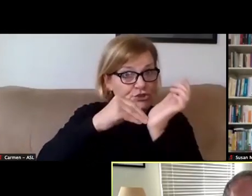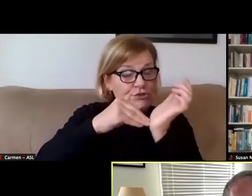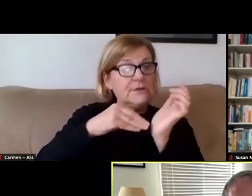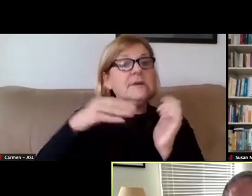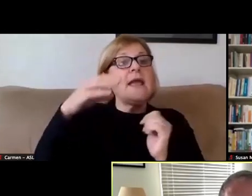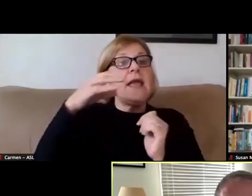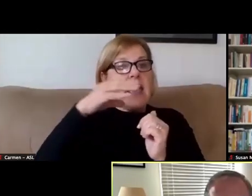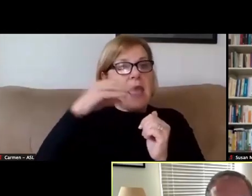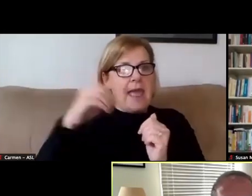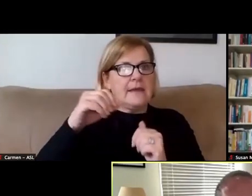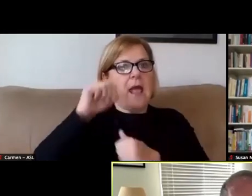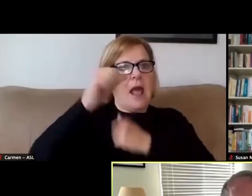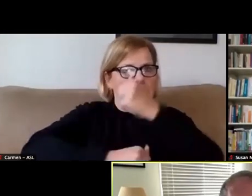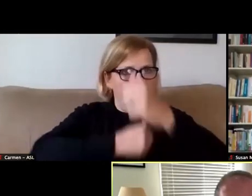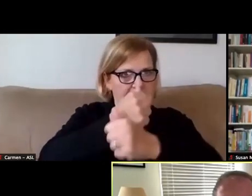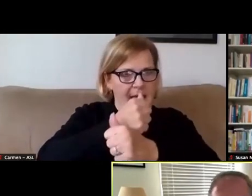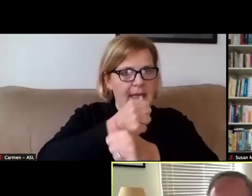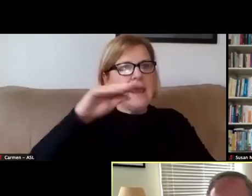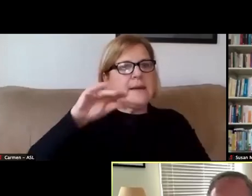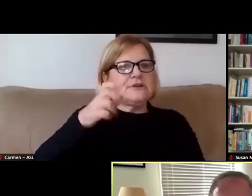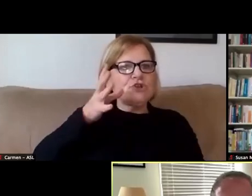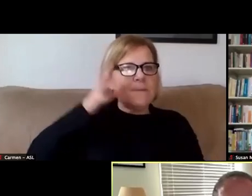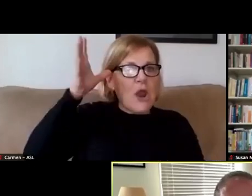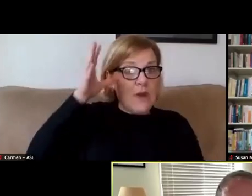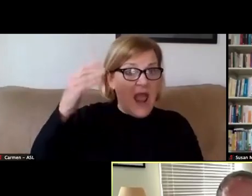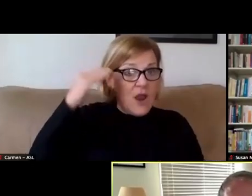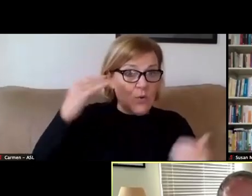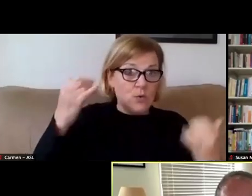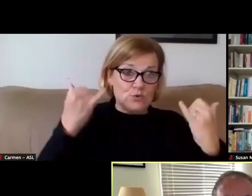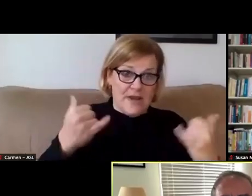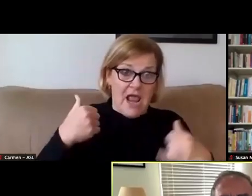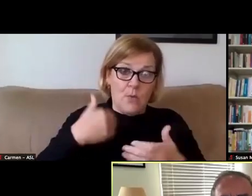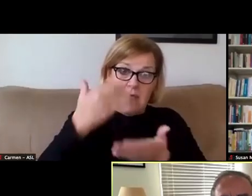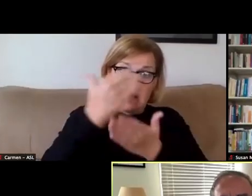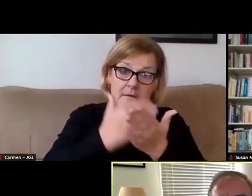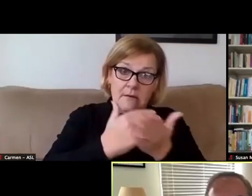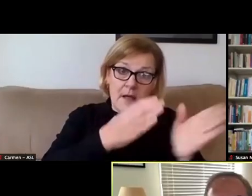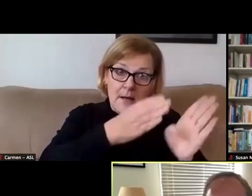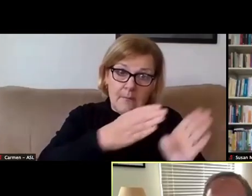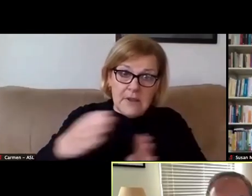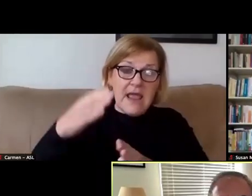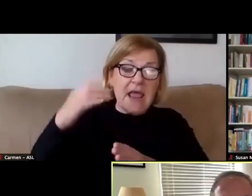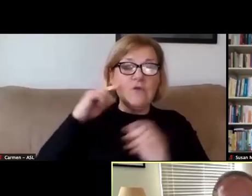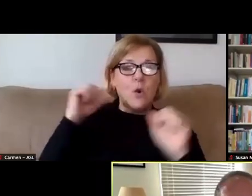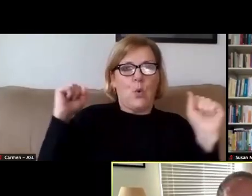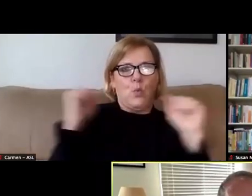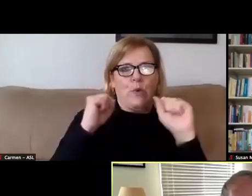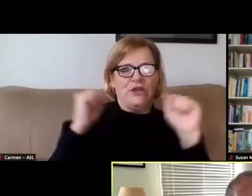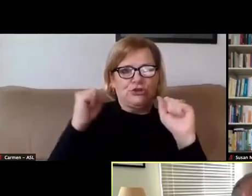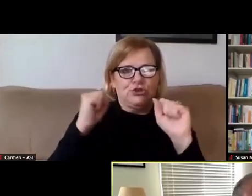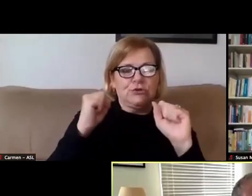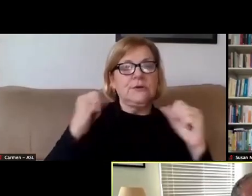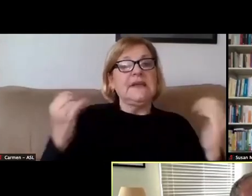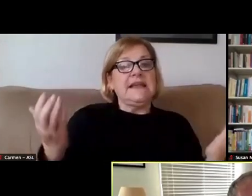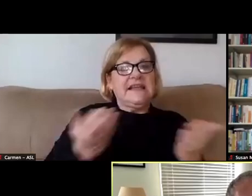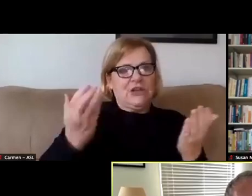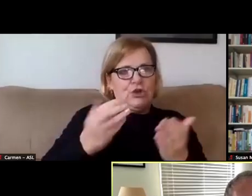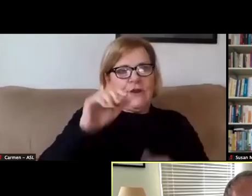So as I'm sure many of you know, earlier today, we laid out our plans for the winter semester here on the Ann Arbor campus.